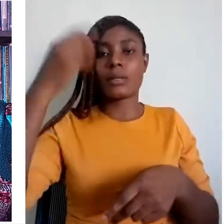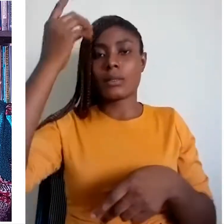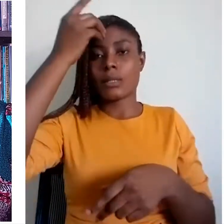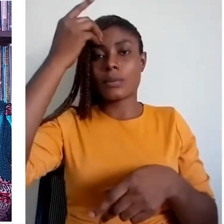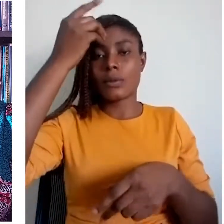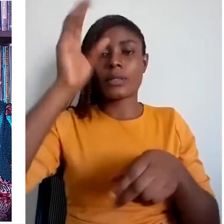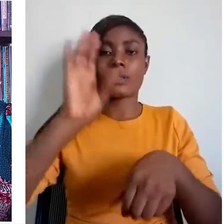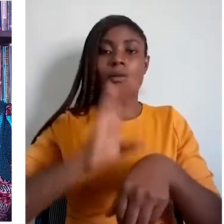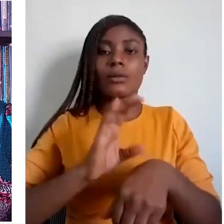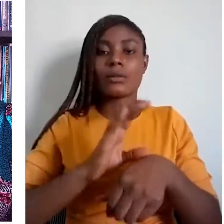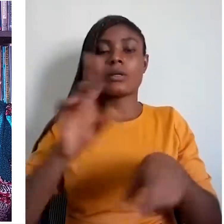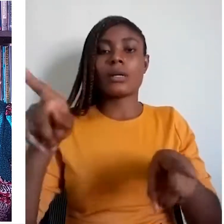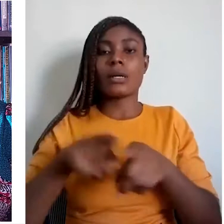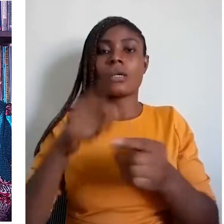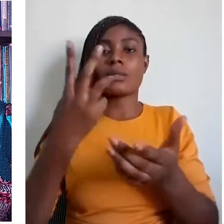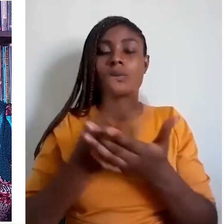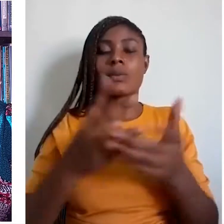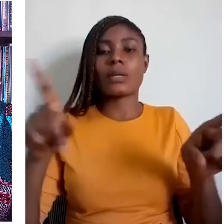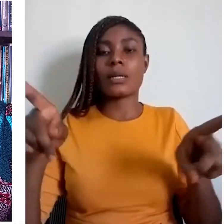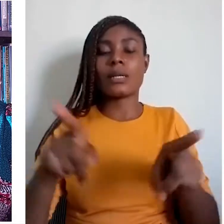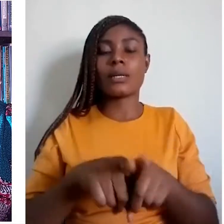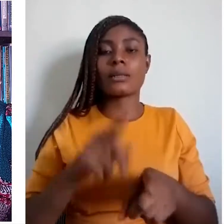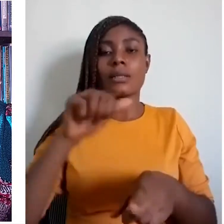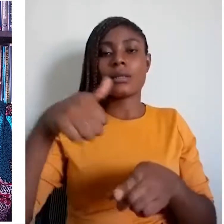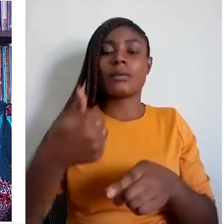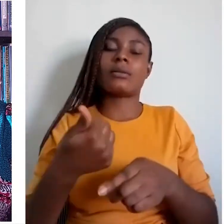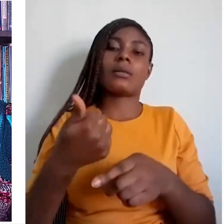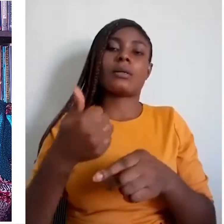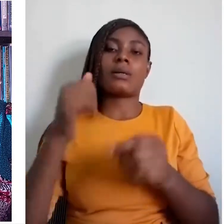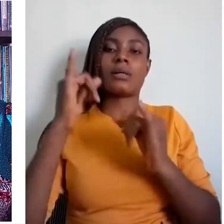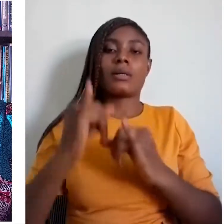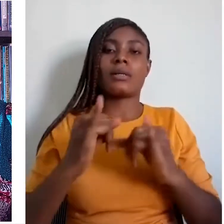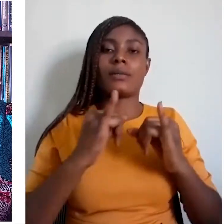as well as enrich the individual.